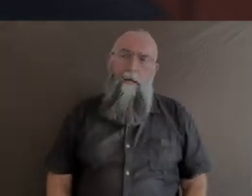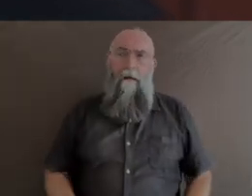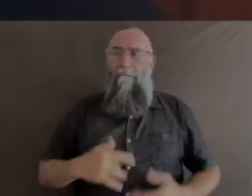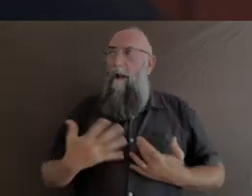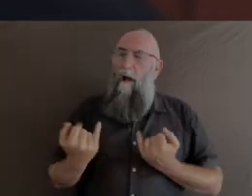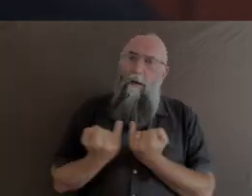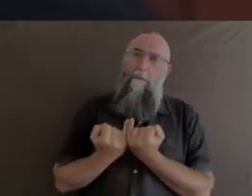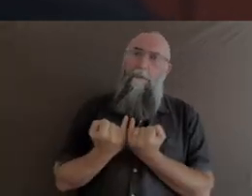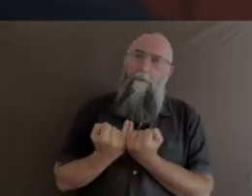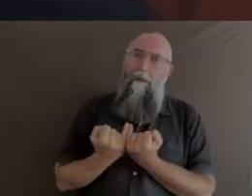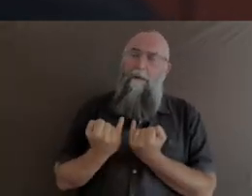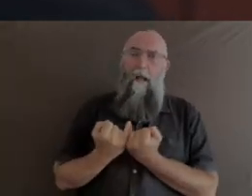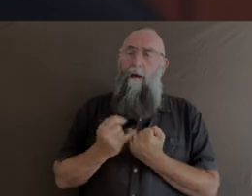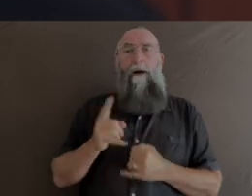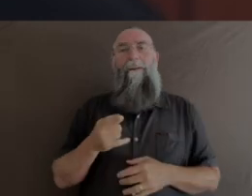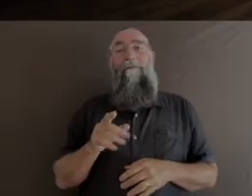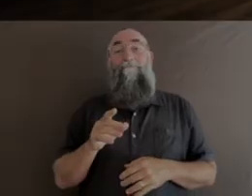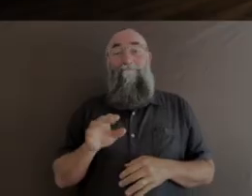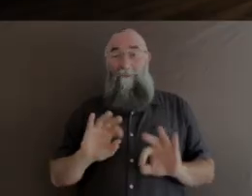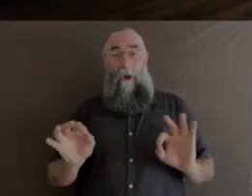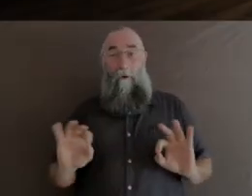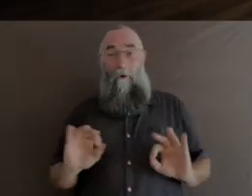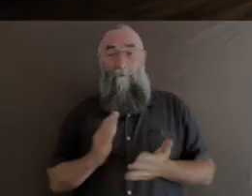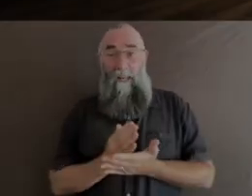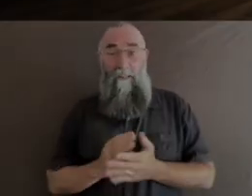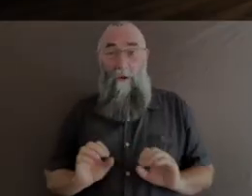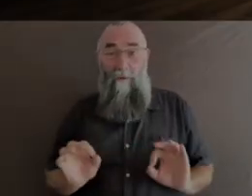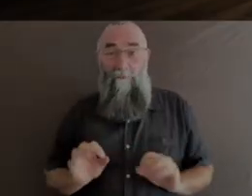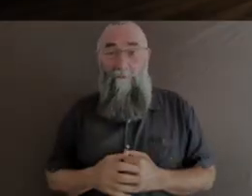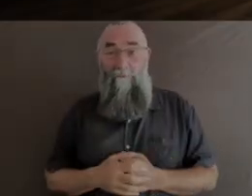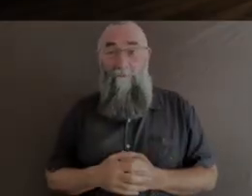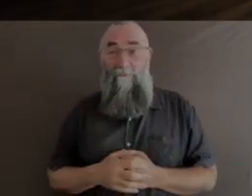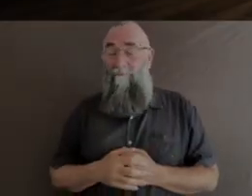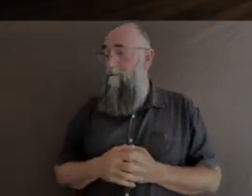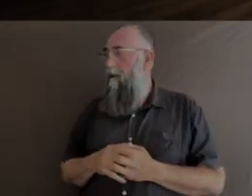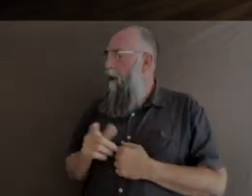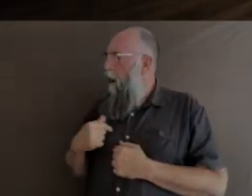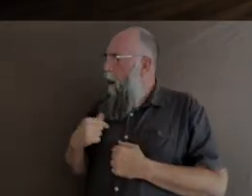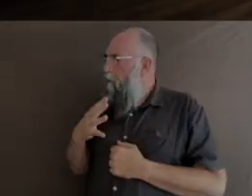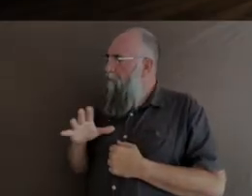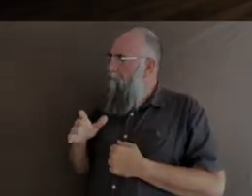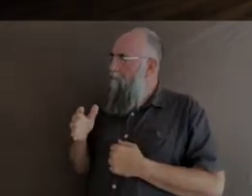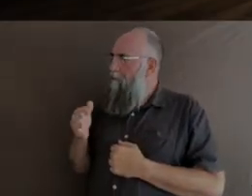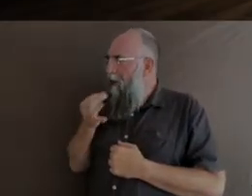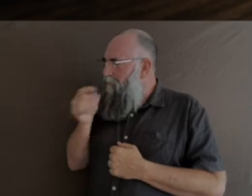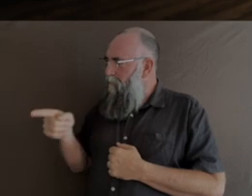it's so important to realise that it's not. Let's talk about the award that you're receiving today. What does it mean to you to receive